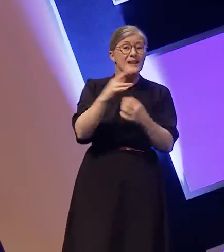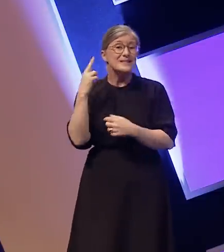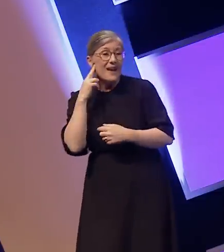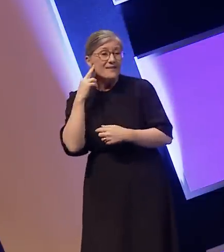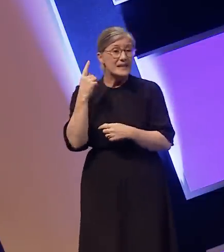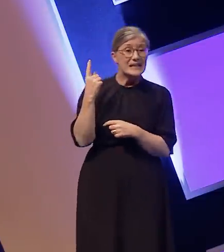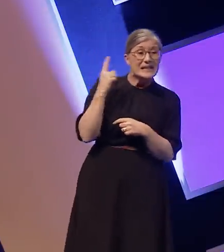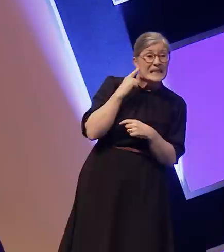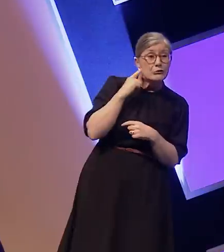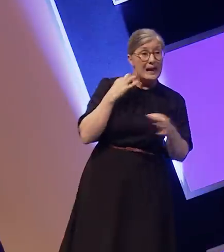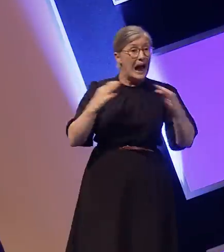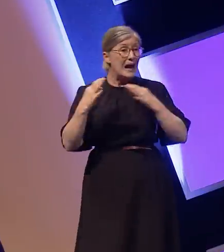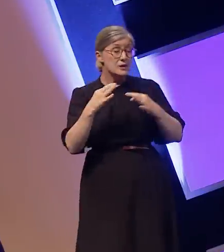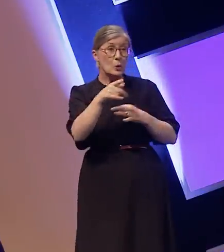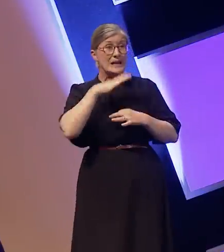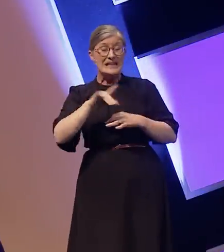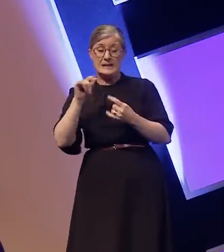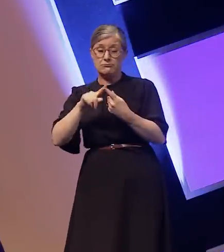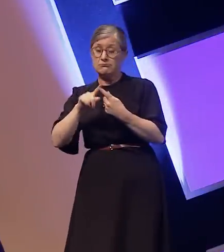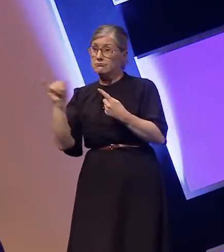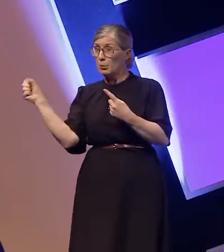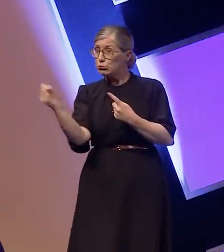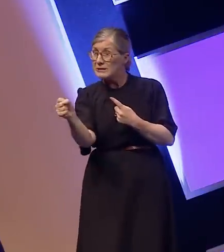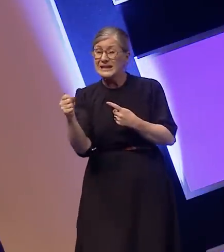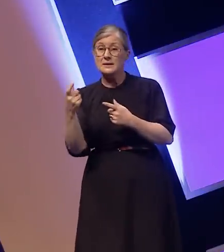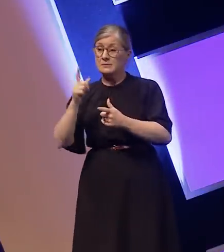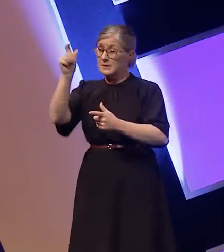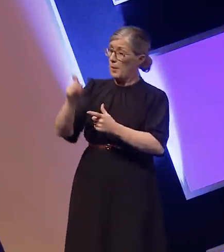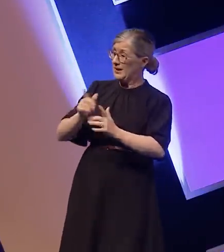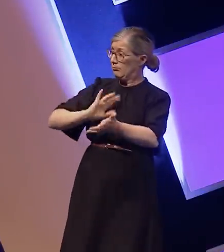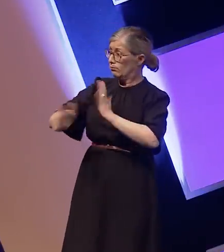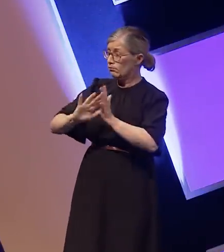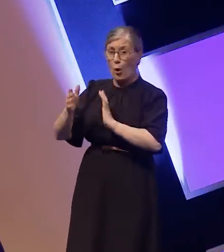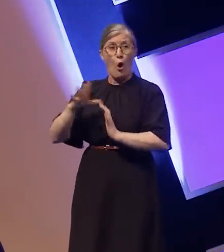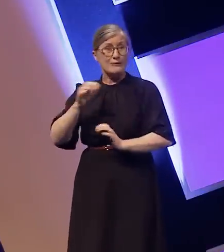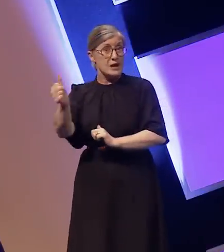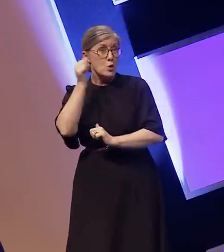to hire actors who already know the language or bring in a BSL consultant to teach everyone the